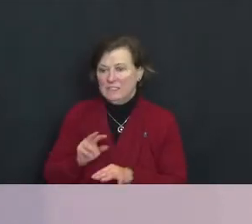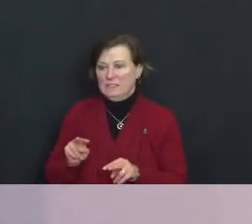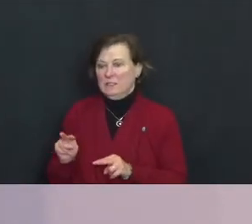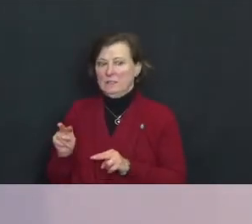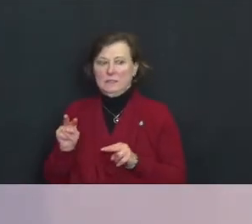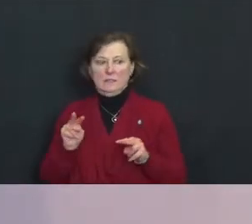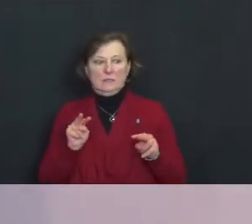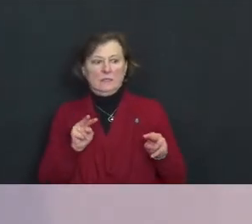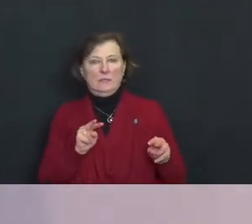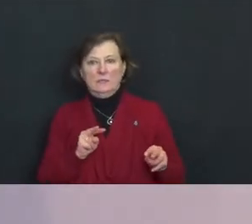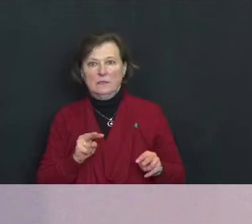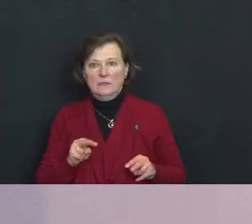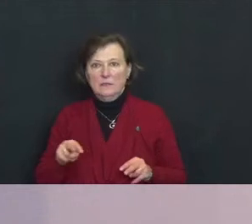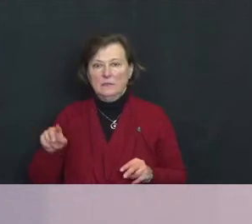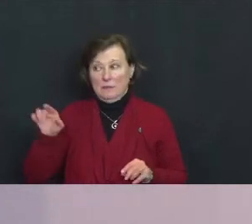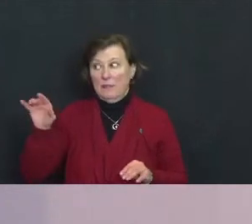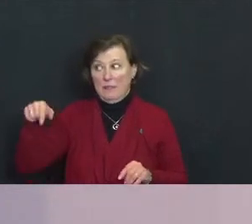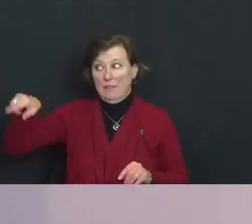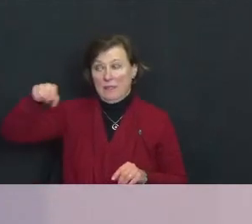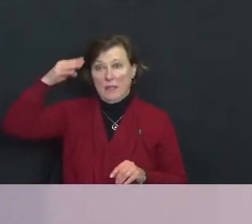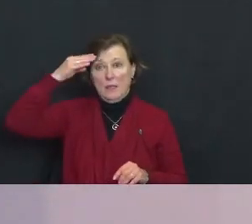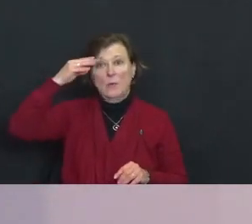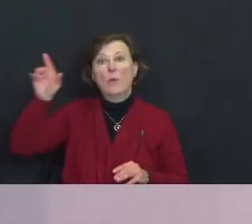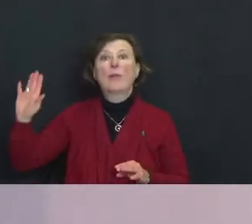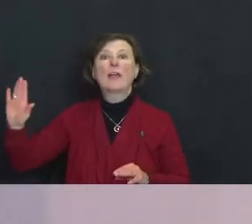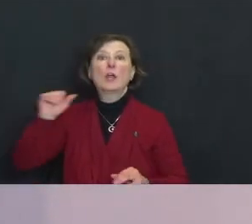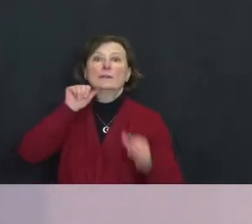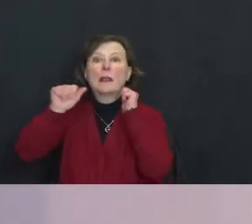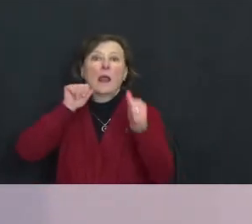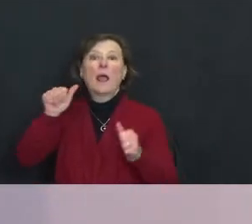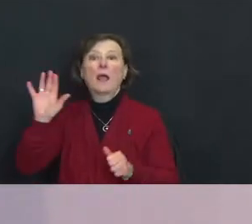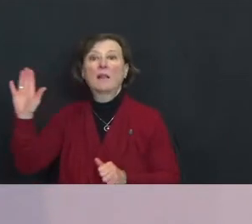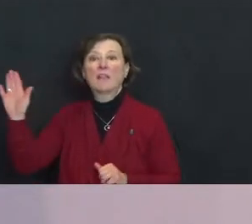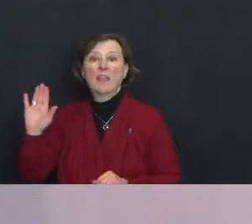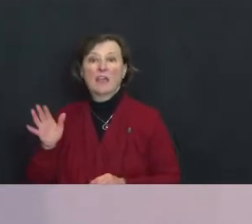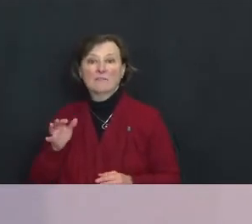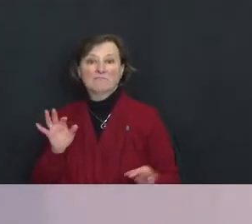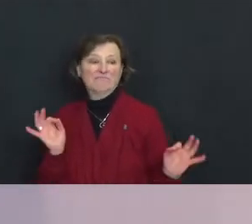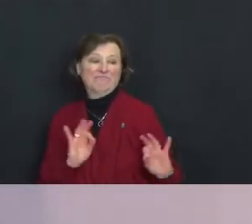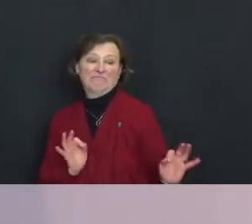And they know that their denial and their indifference played a role in allowing The